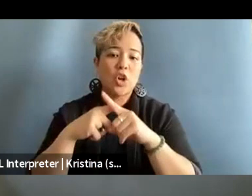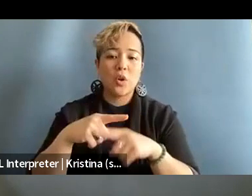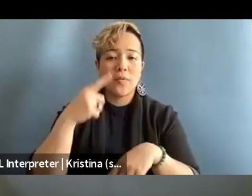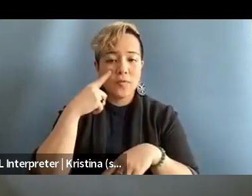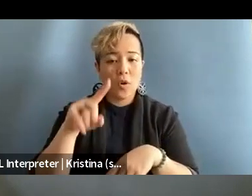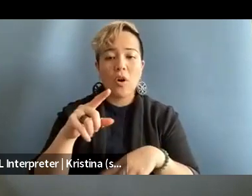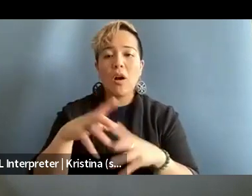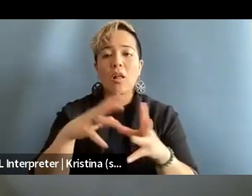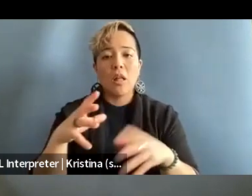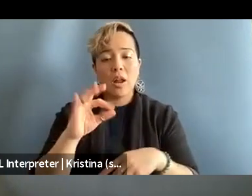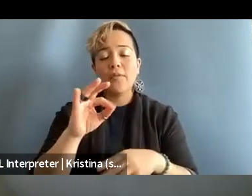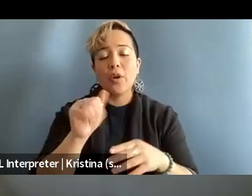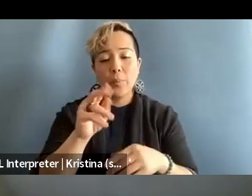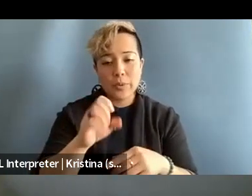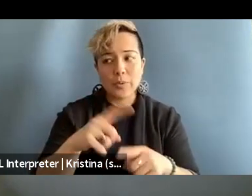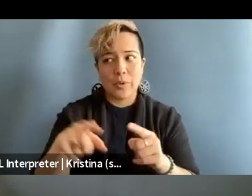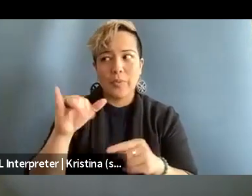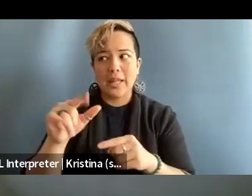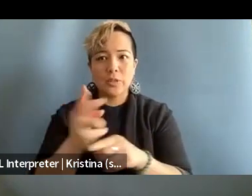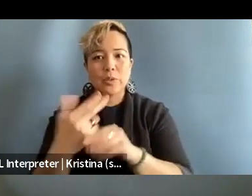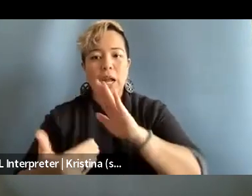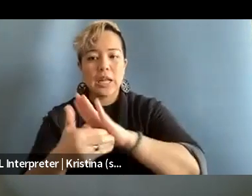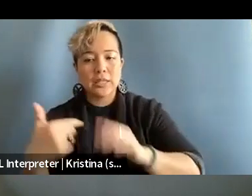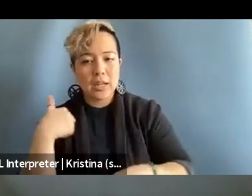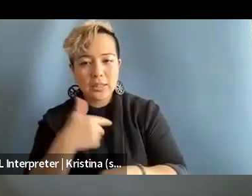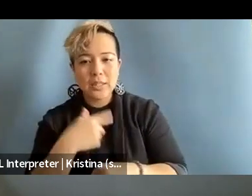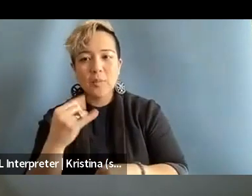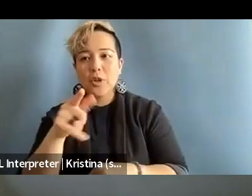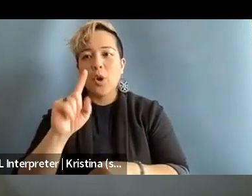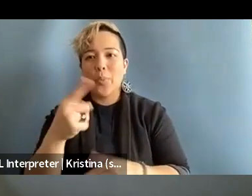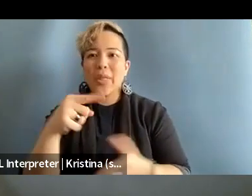but also our age is used against us as something that is like you're only this age